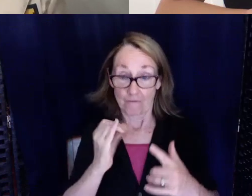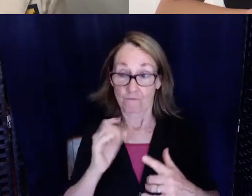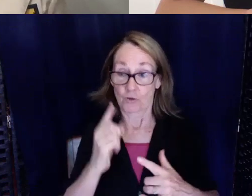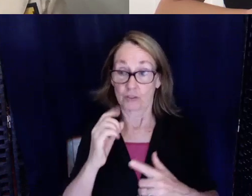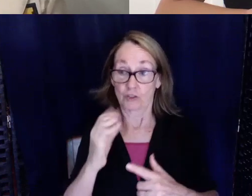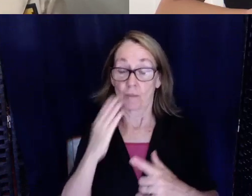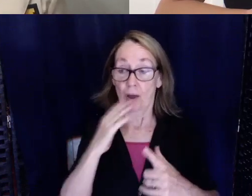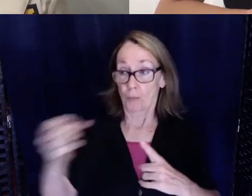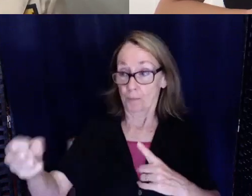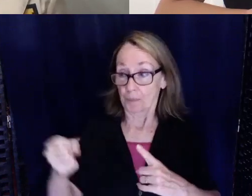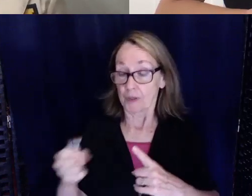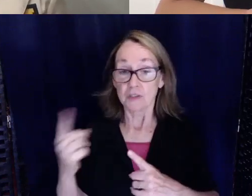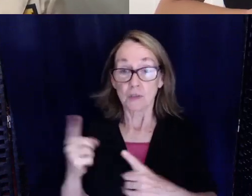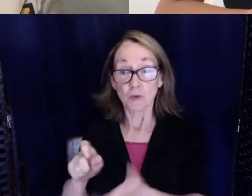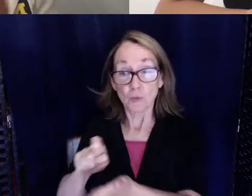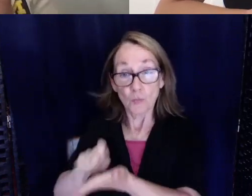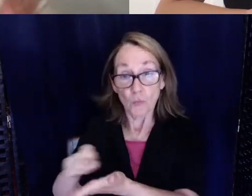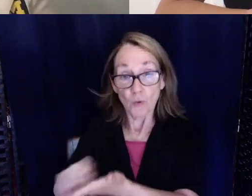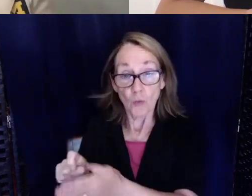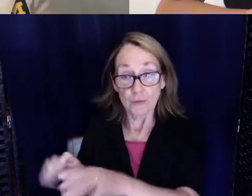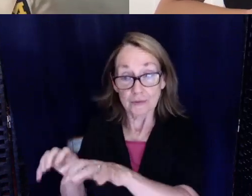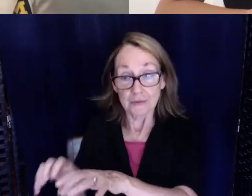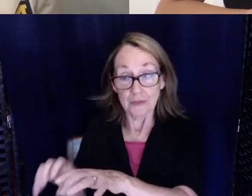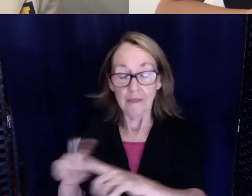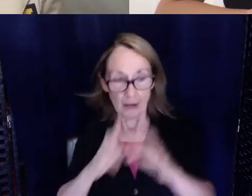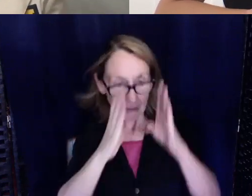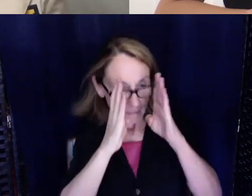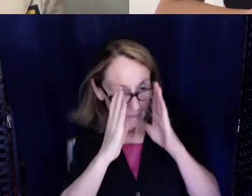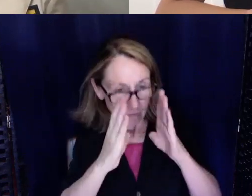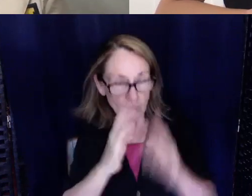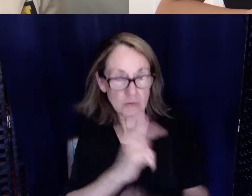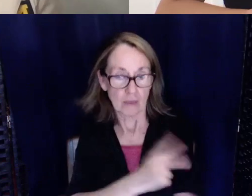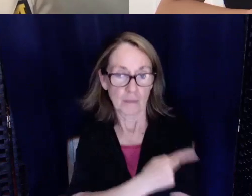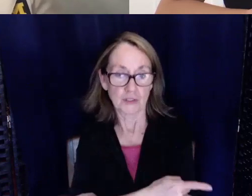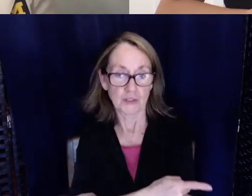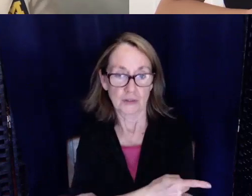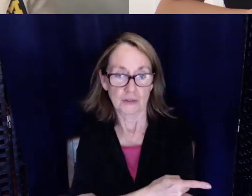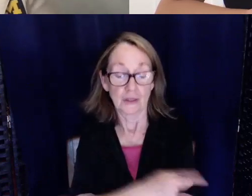and that person can take the notes from me so that I can just focus on my patients, especially if they're deaf or hard of